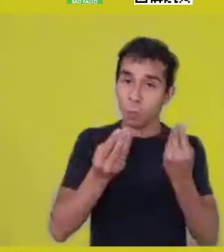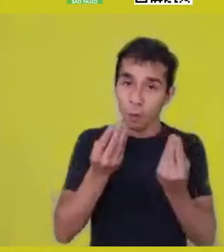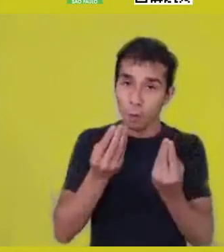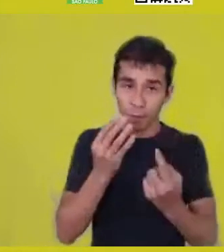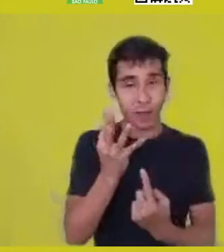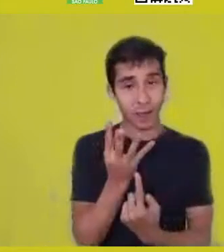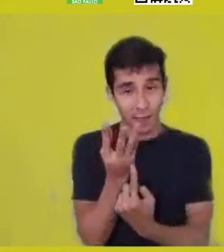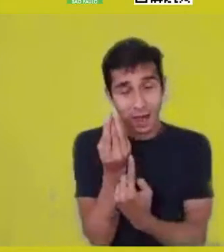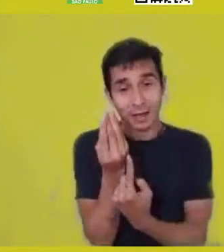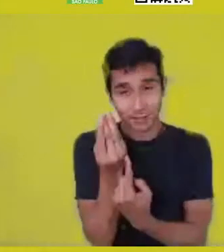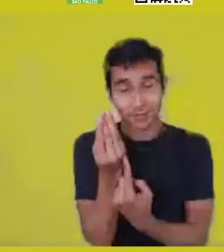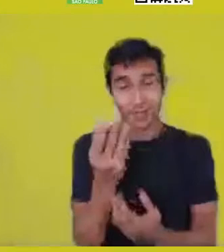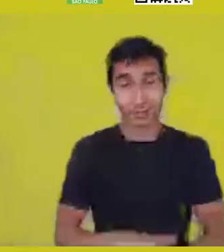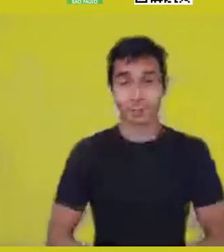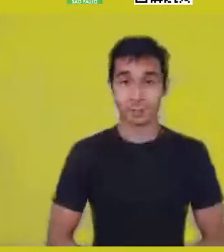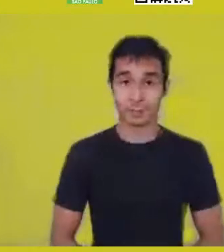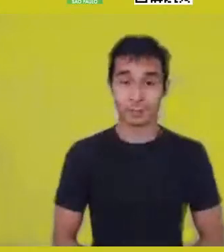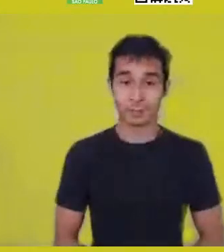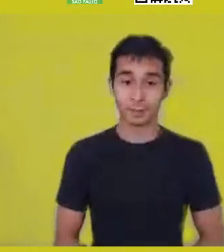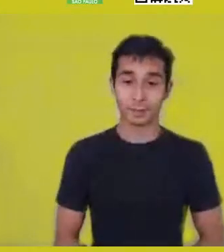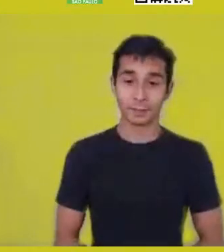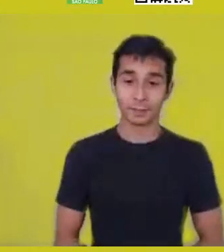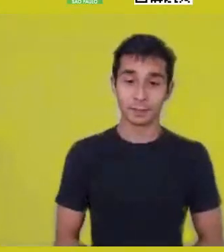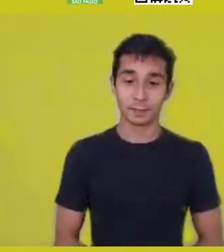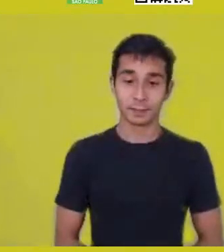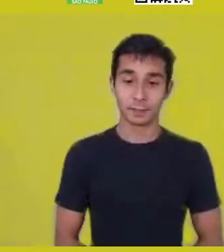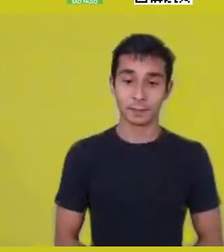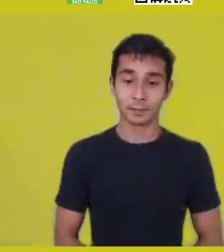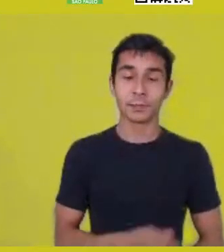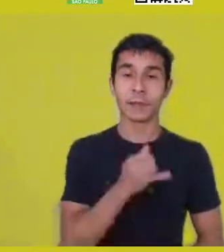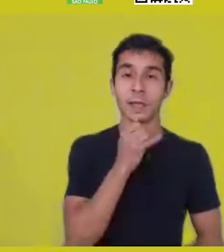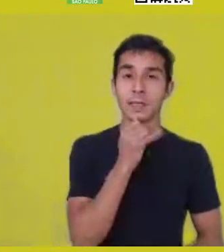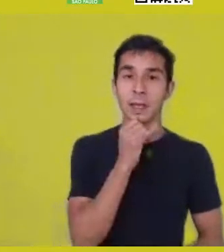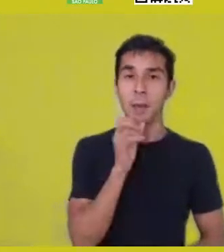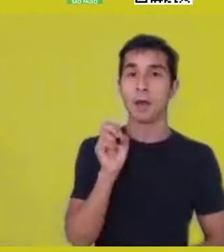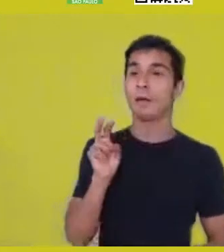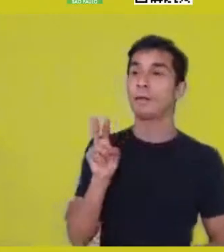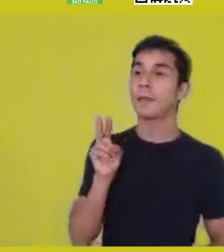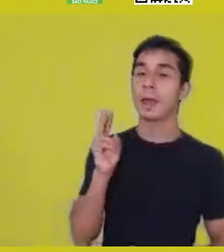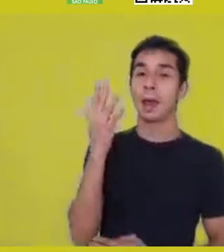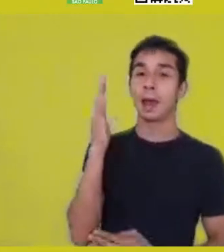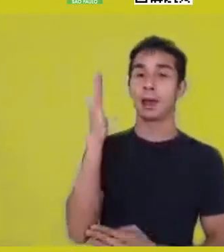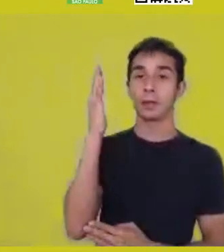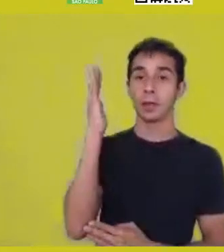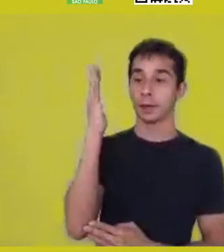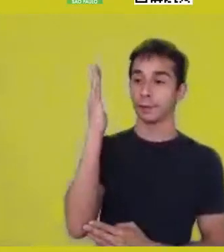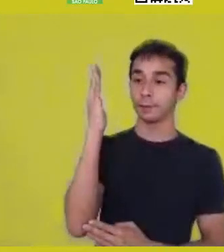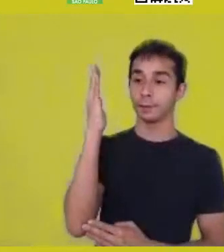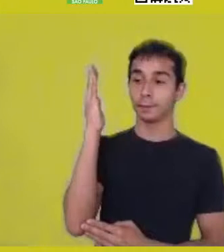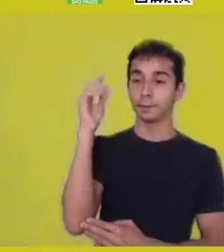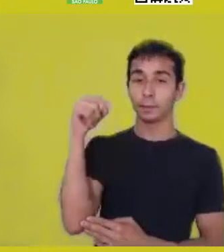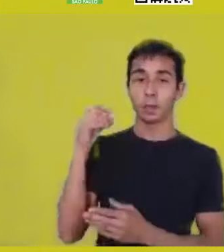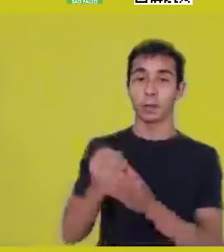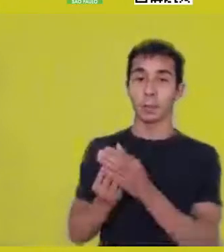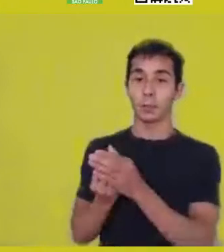See, a tree that sprouts, grows, manifests its colors,